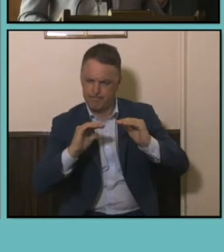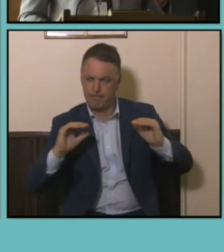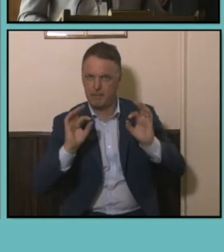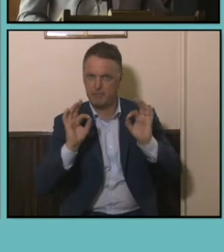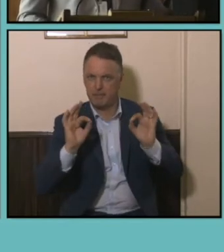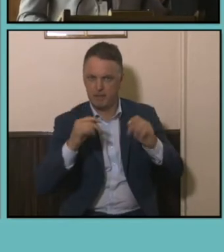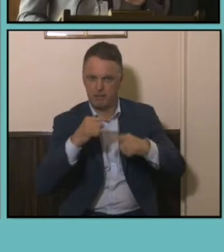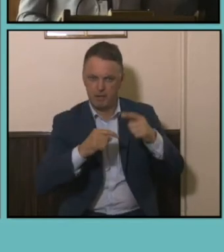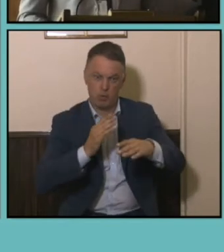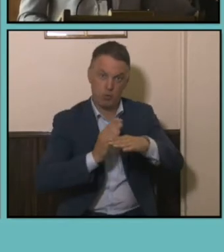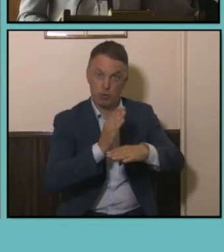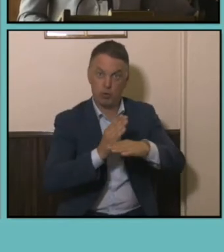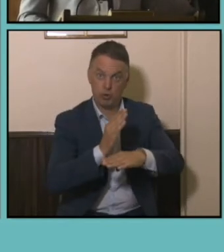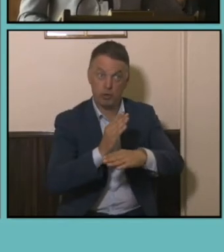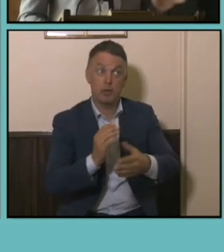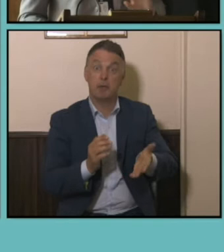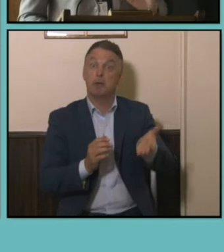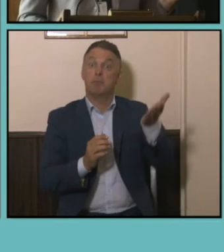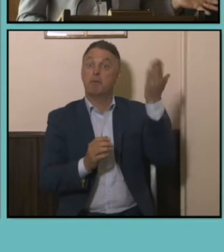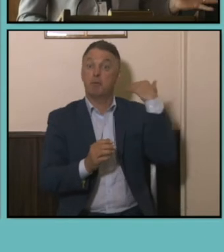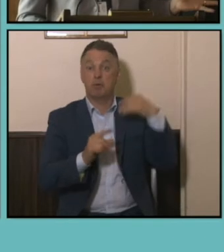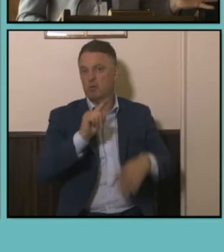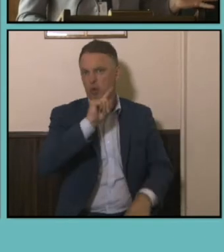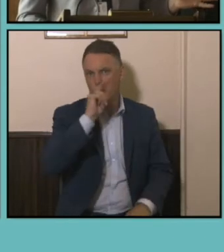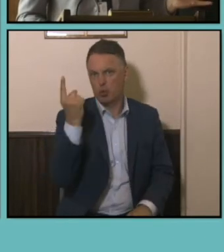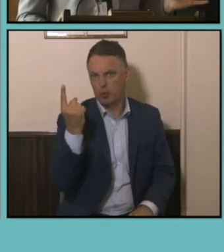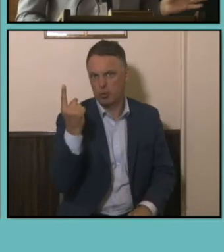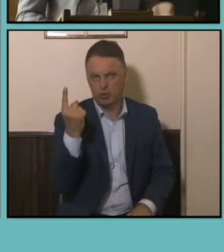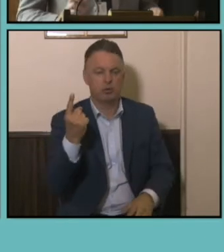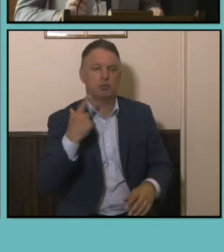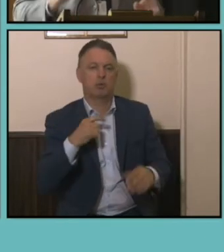which you could never do from a sample survey because of sample sizes and it's